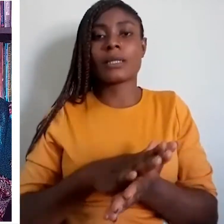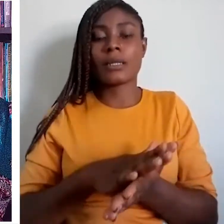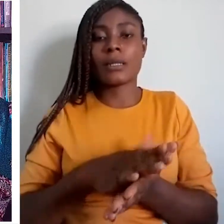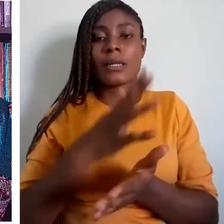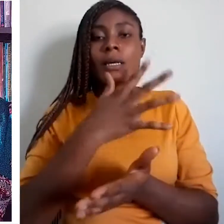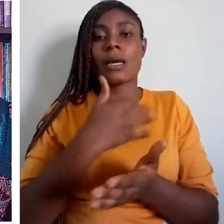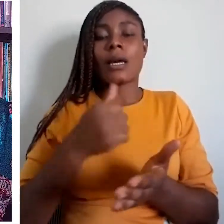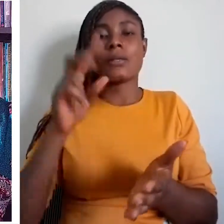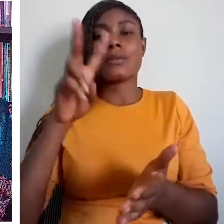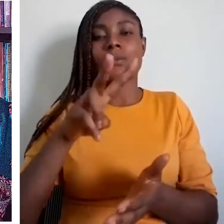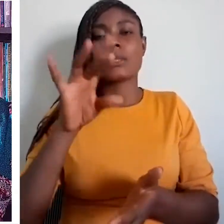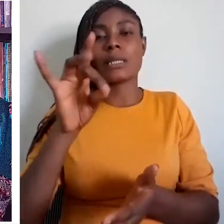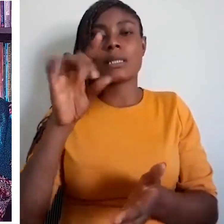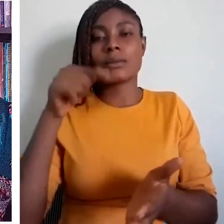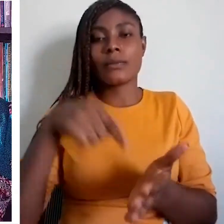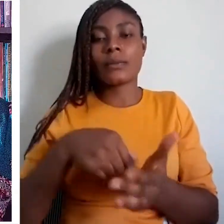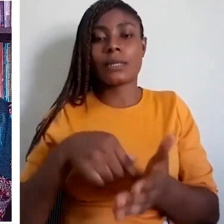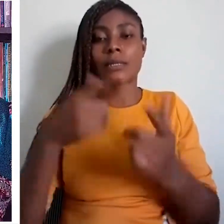languages and relegated to the background.